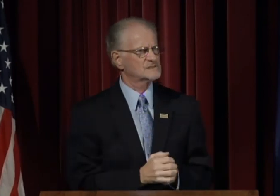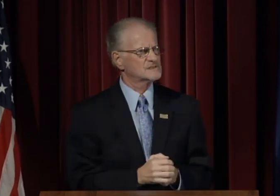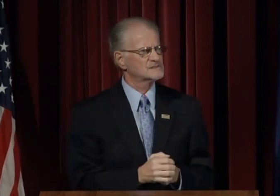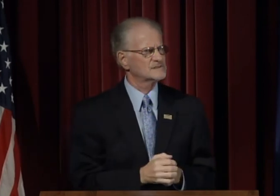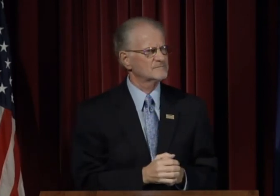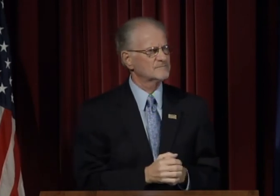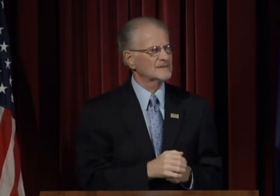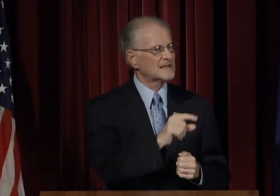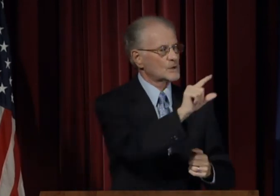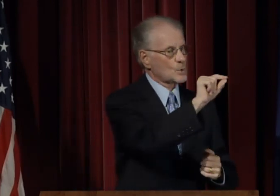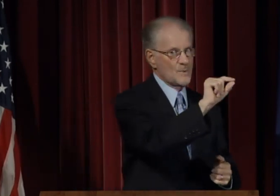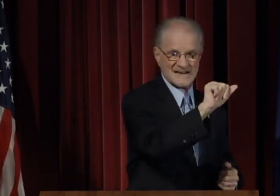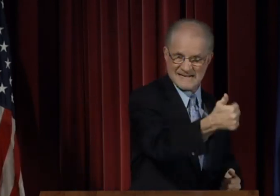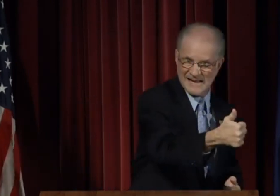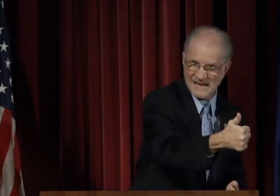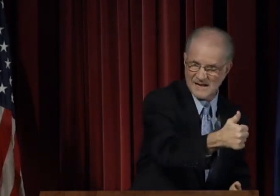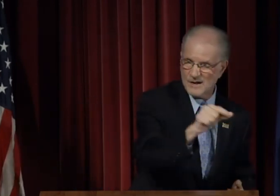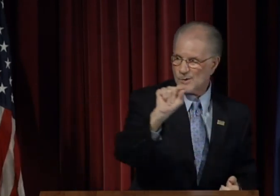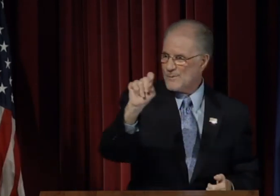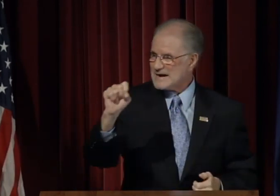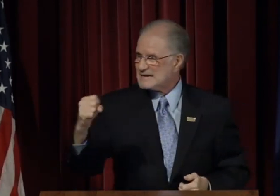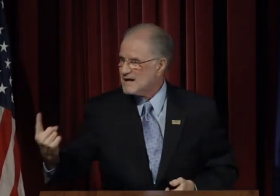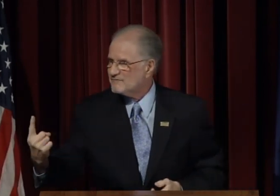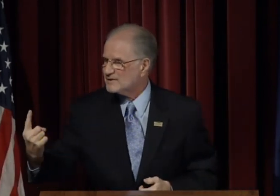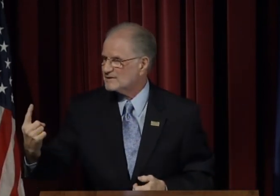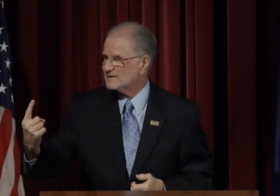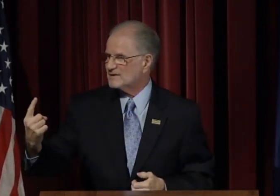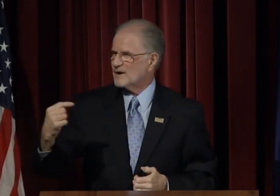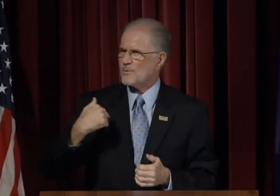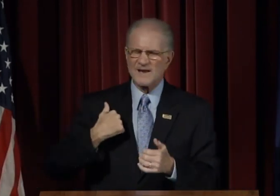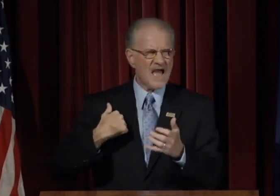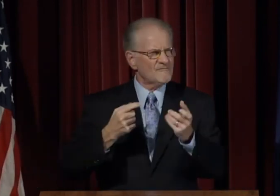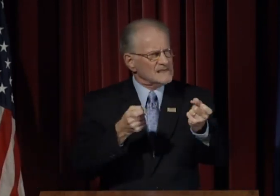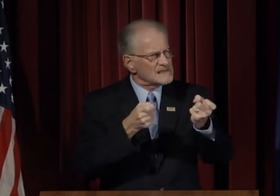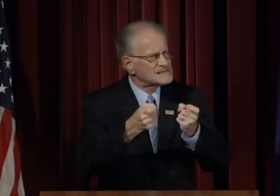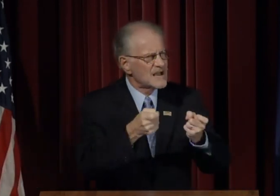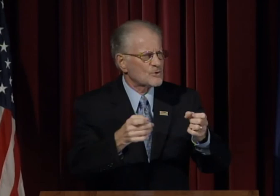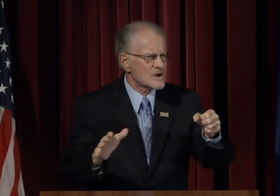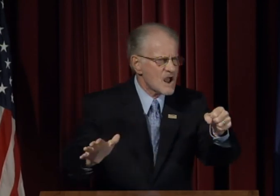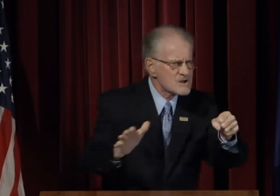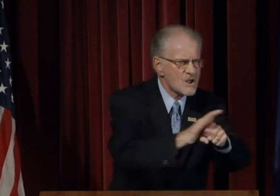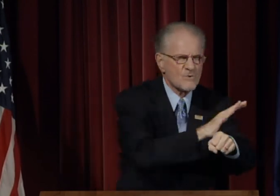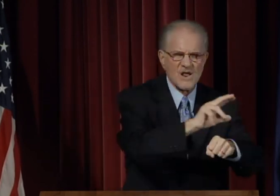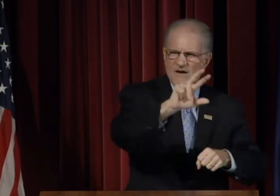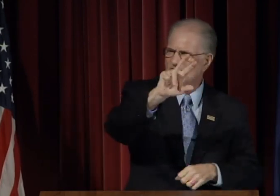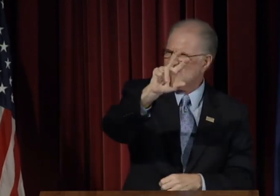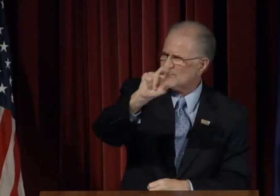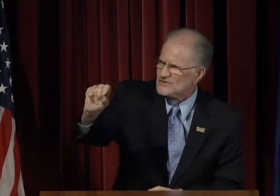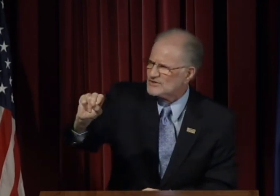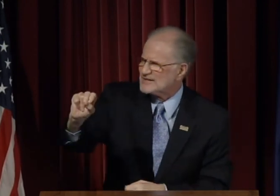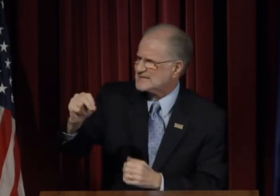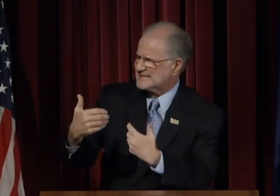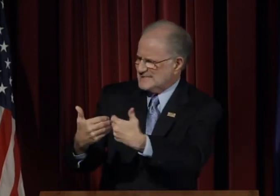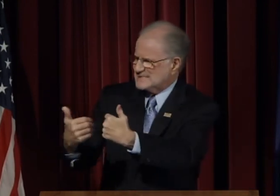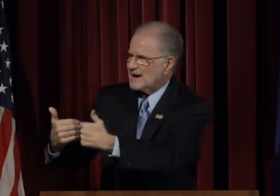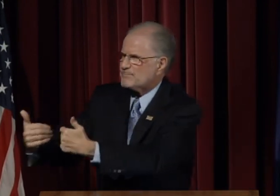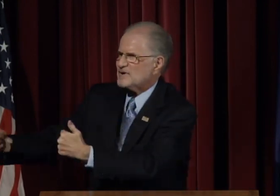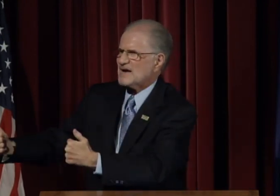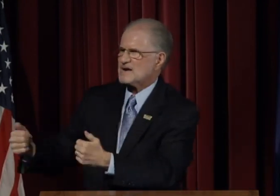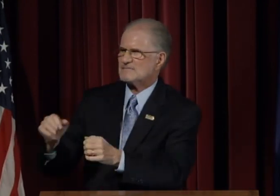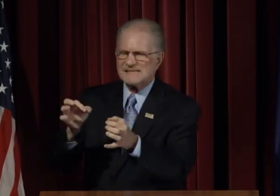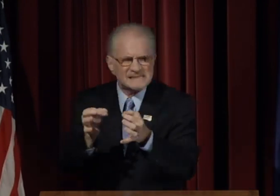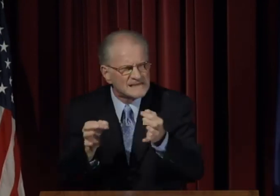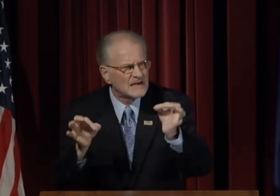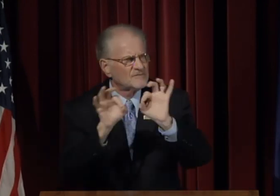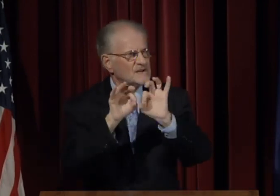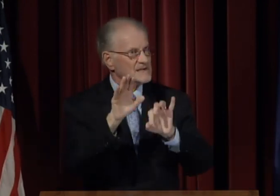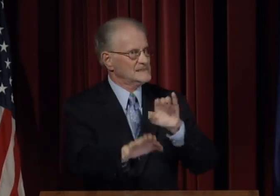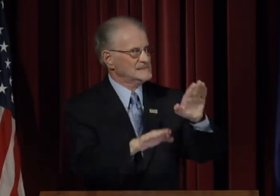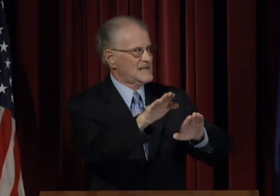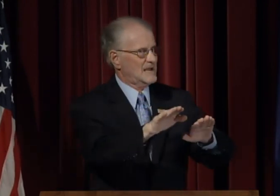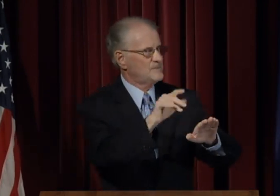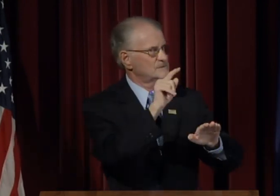In 2010 and 2011 we executed a total of 30 separate